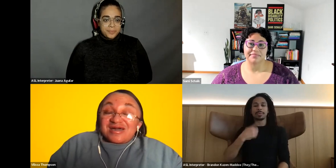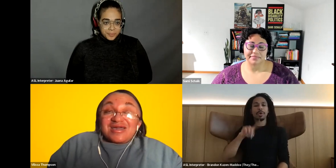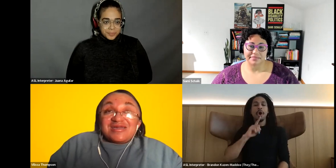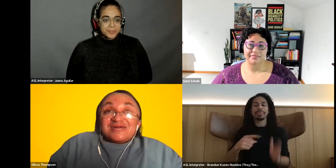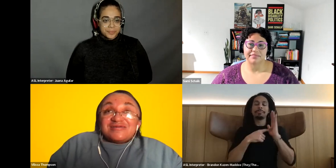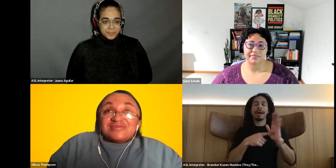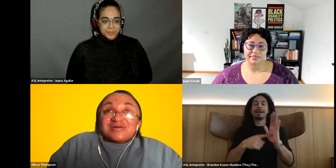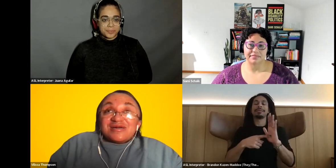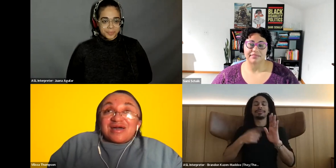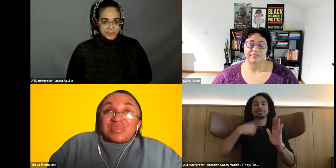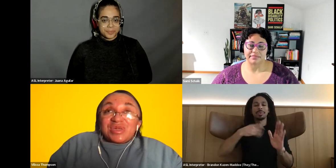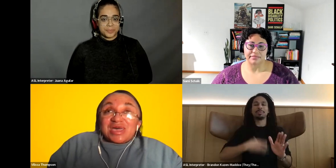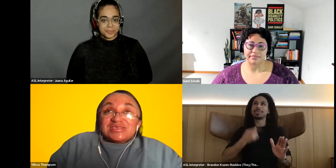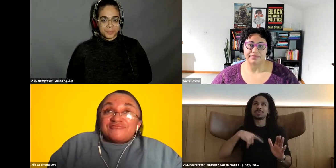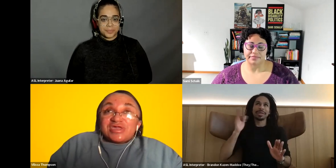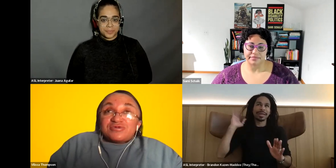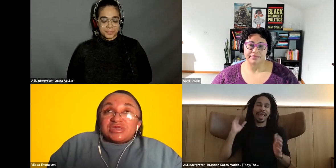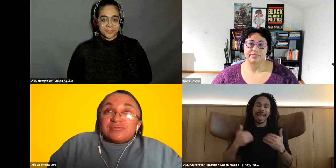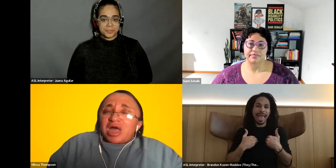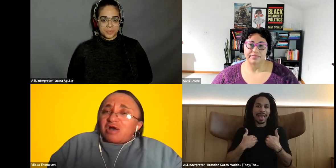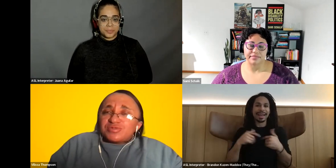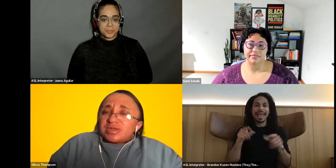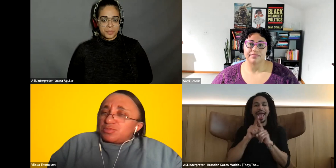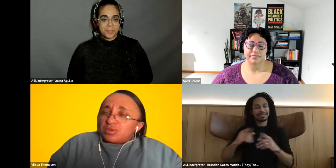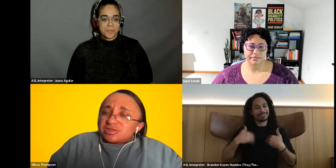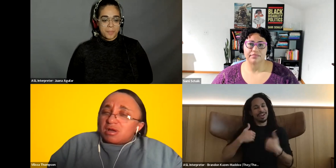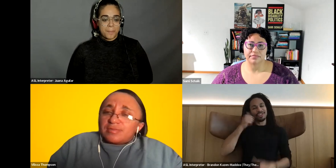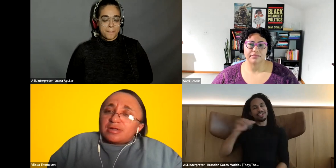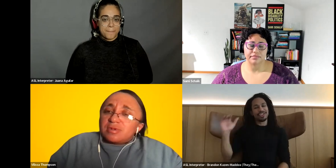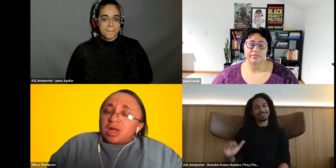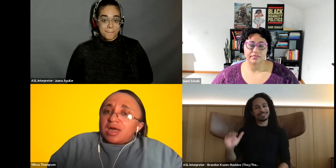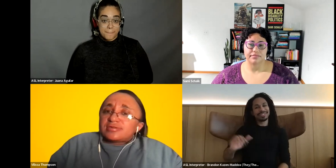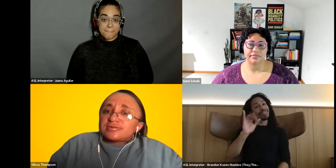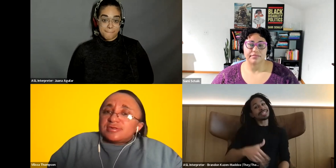Vilissa Thompson: and I think that's a very powerful thing that we don't really talk about a lot.